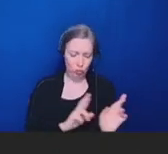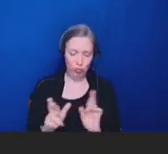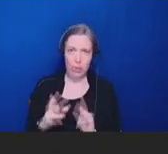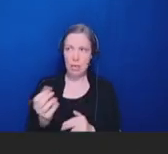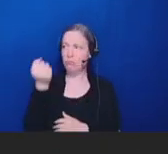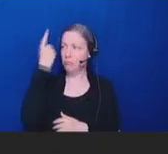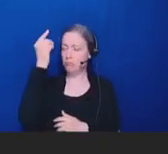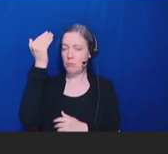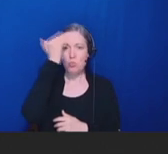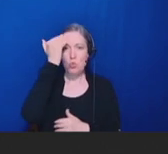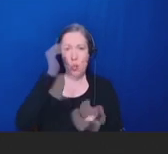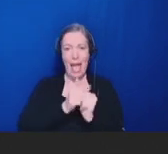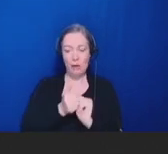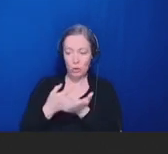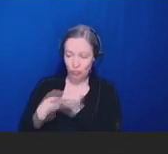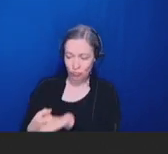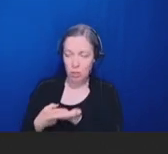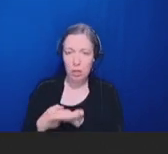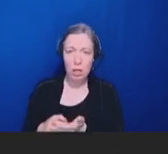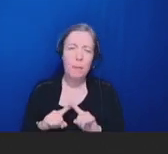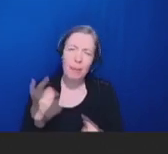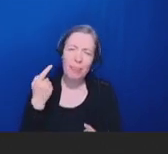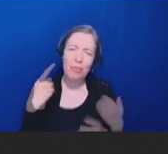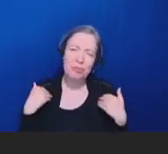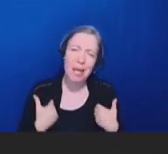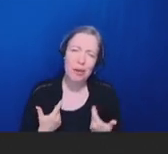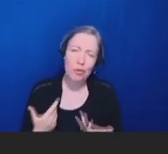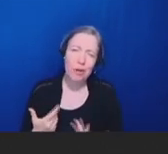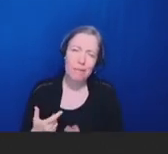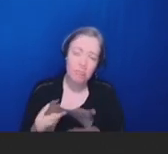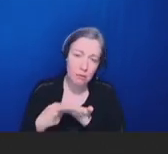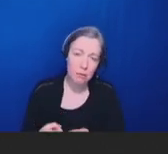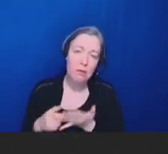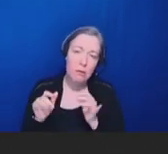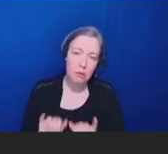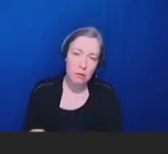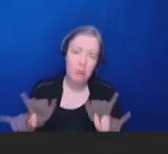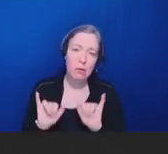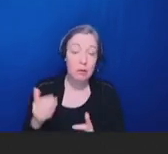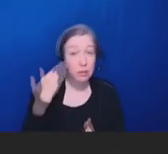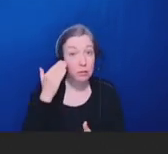of having, you know, and how do we help them do this in a clear, concise, timely manner.